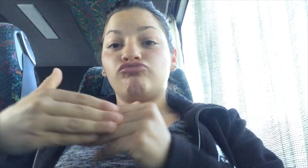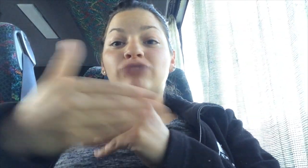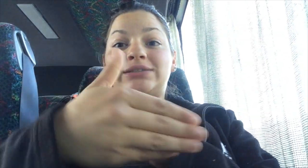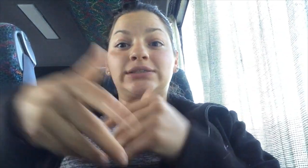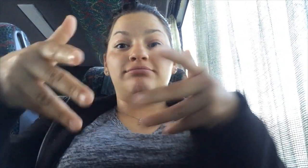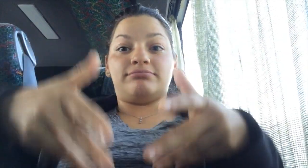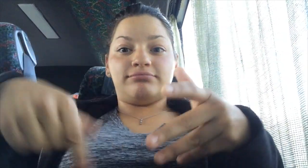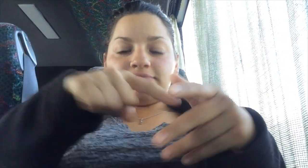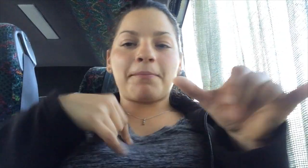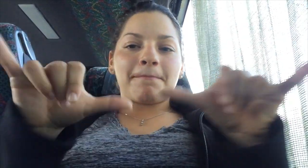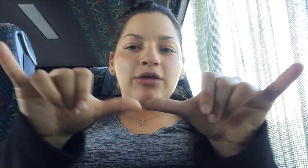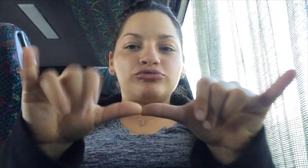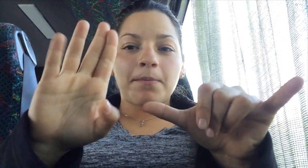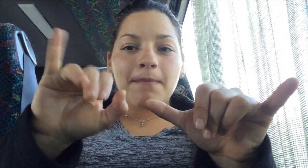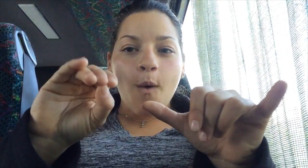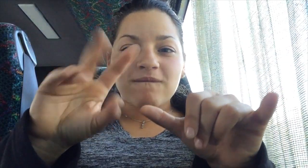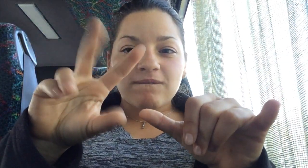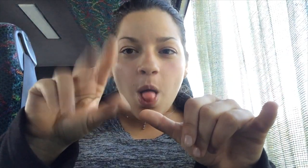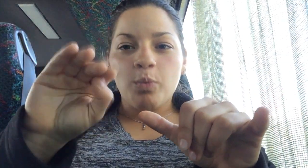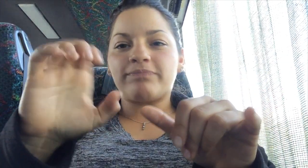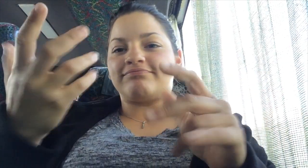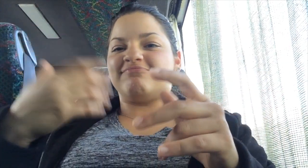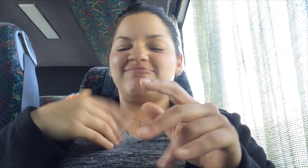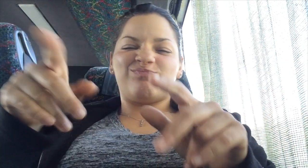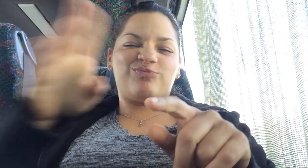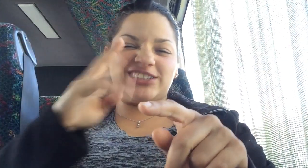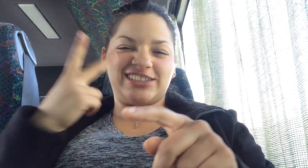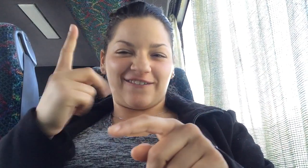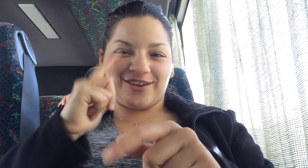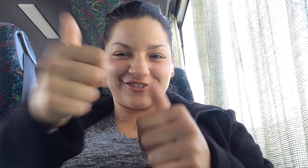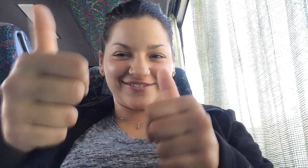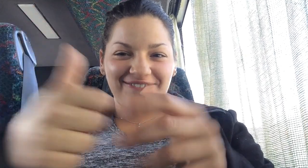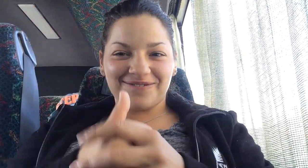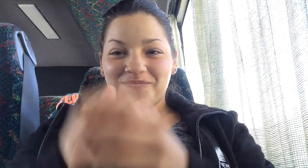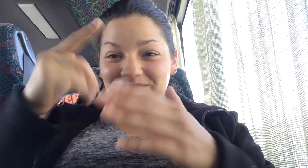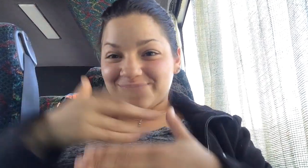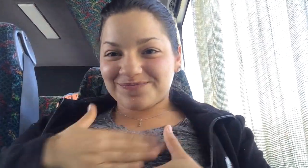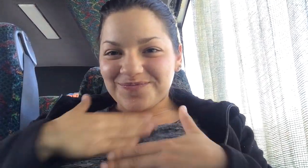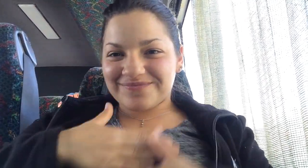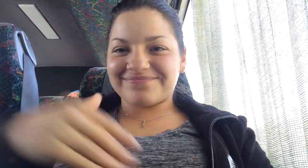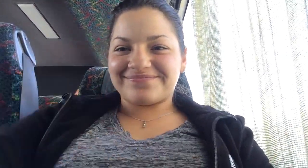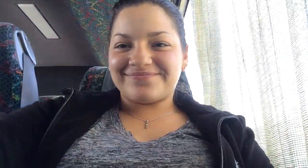As for the rest, I measured the biovolume. You will see for yourself. Hope you enjoy!